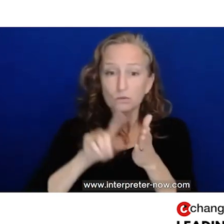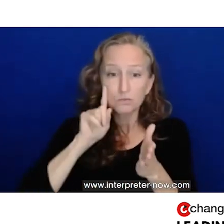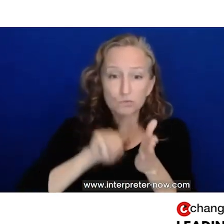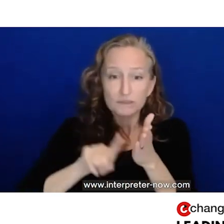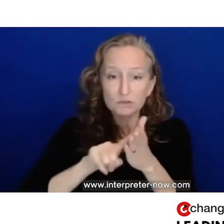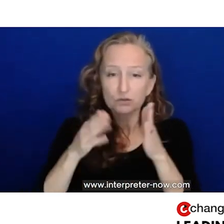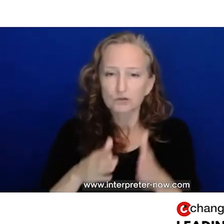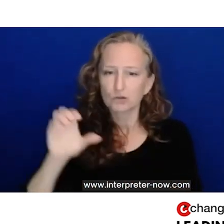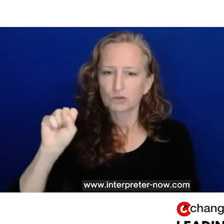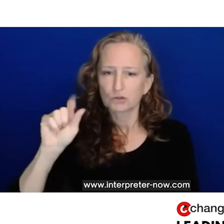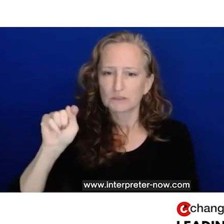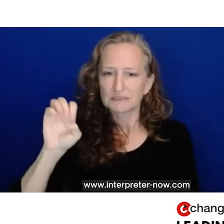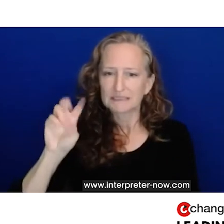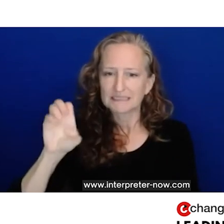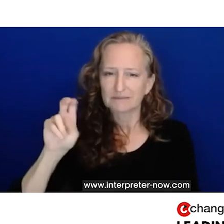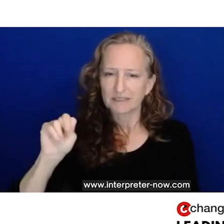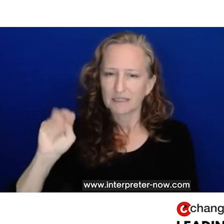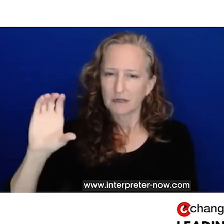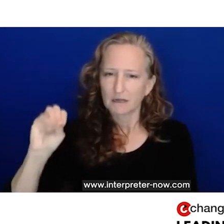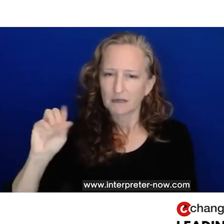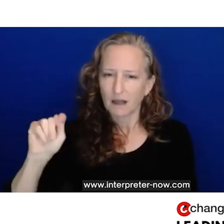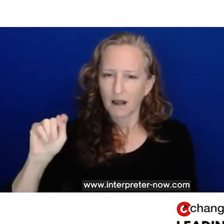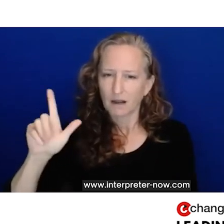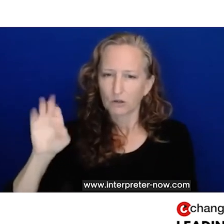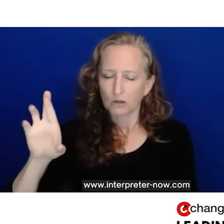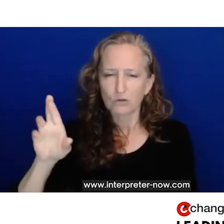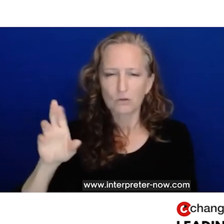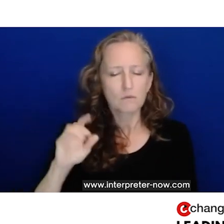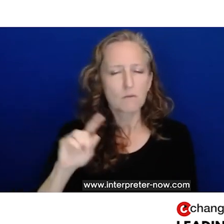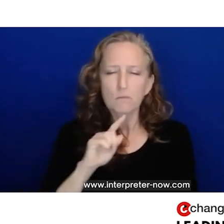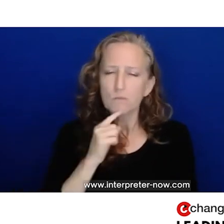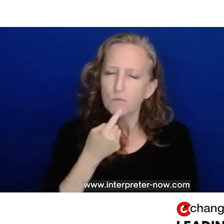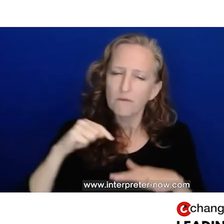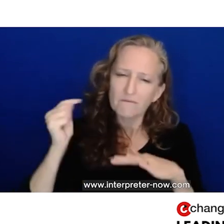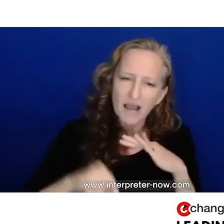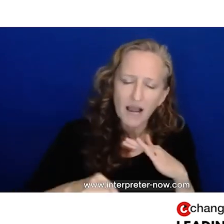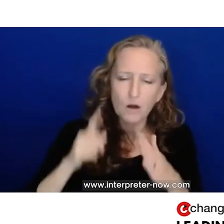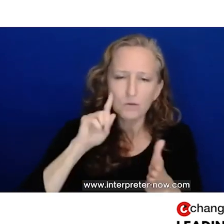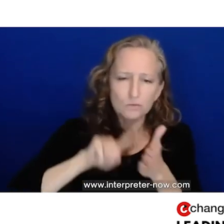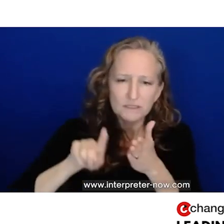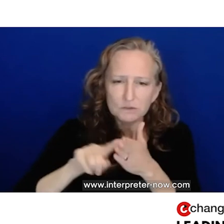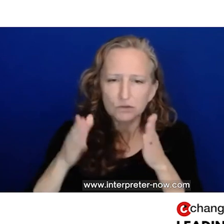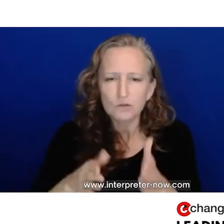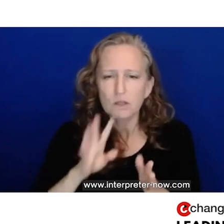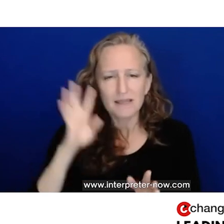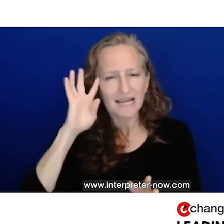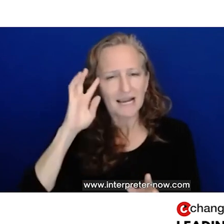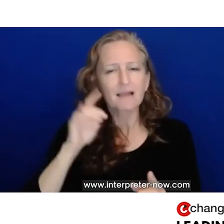futurist and researcher doing work around flow psychology, thinking about what are the